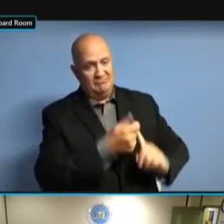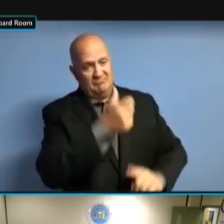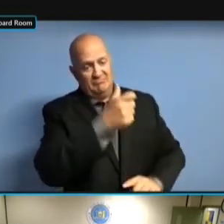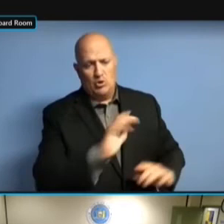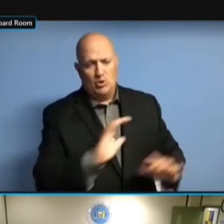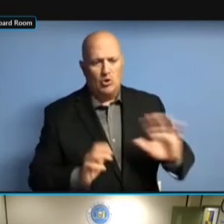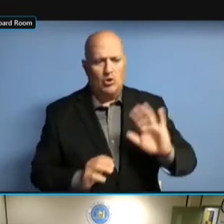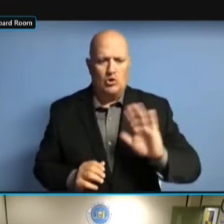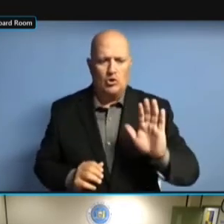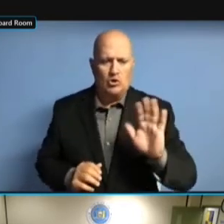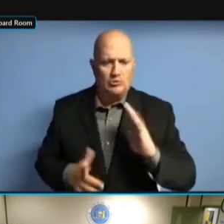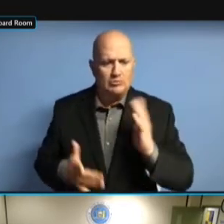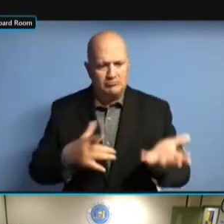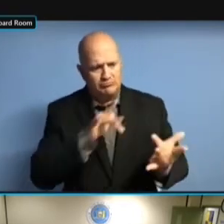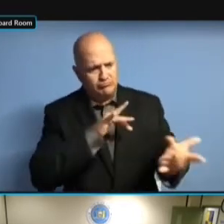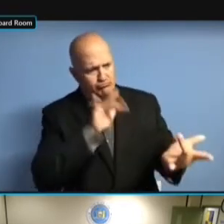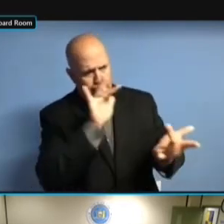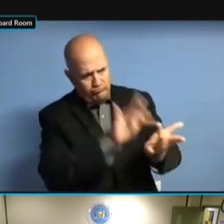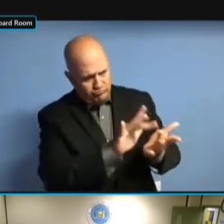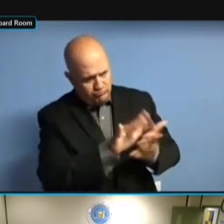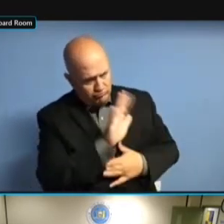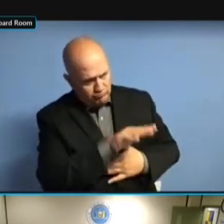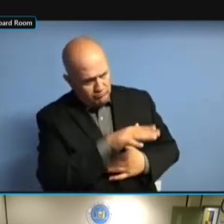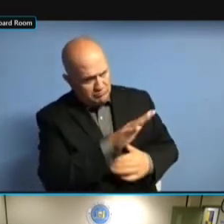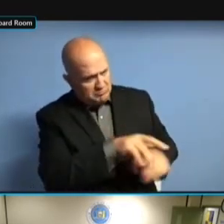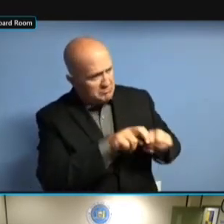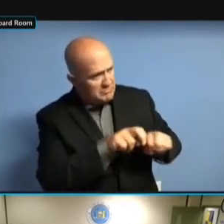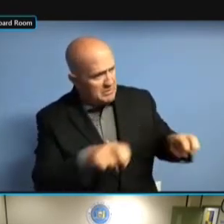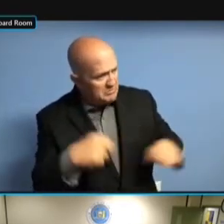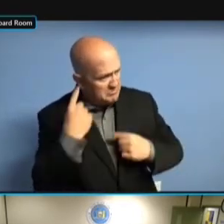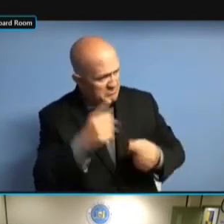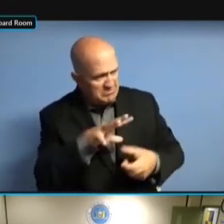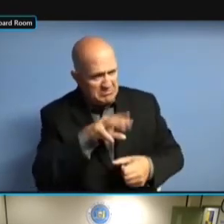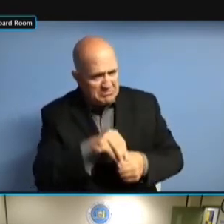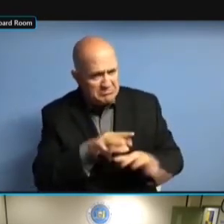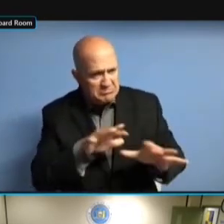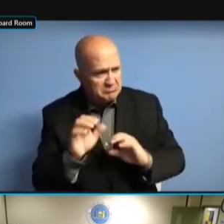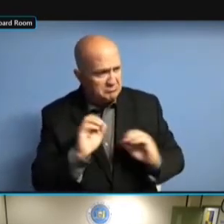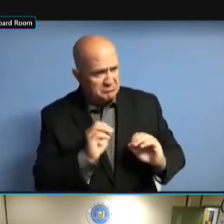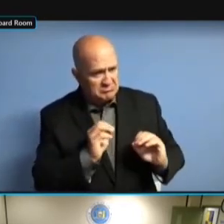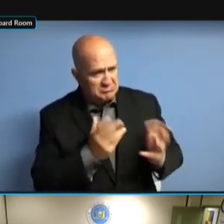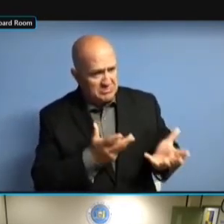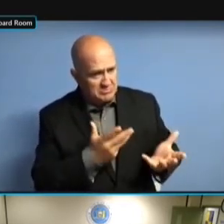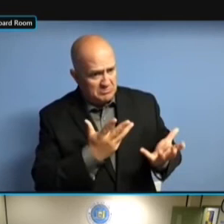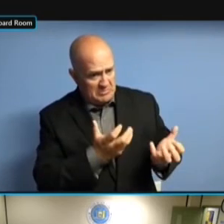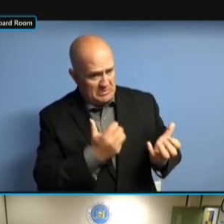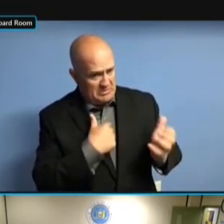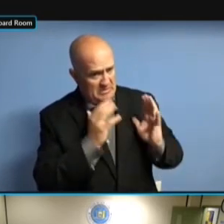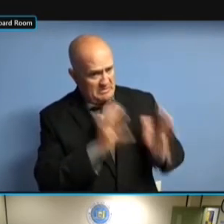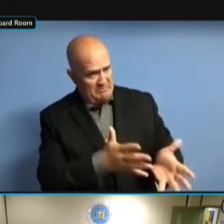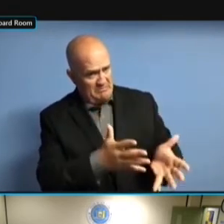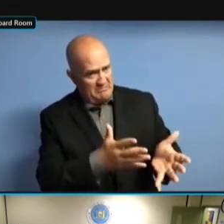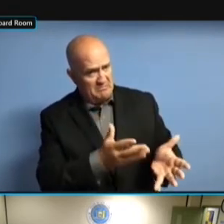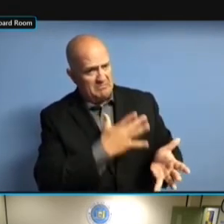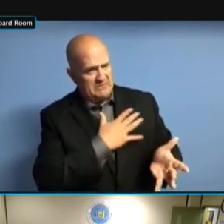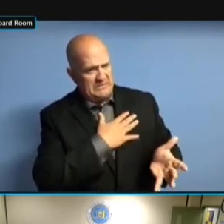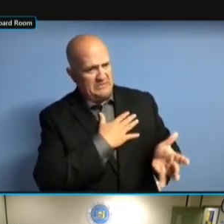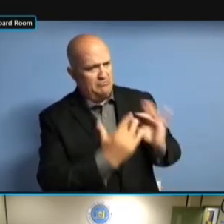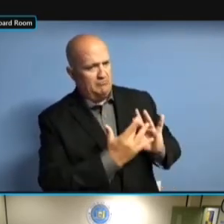YOUR COMMITTEE IS DORMANT, IF YOU DO NOT WANT US TO YOUR COMMITTEE IS DORMANT, IF YOU DO NOT WANT US TO CLOSE YOUR COMMITTEE IS DORMANT, IF YOU DO NOT WANT US TO CLOSE DOWN YOU DO NOT WANT US TO CLOSE DOWN YOU DO NOT WANT US TO CLOSE DOWN YOUR YOU DO NOT WANT US TO CLOSE DOWN YOUR COMMITTEE, YOU DO NOT WANT US TO CLOSE DOWN YOUR COMMITTEE, REACH YOU DO NOT WANT US TO CLOSE DOWN YOUR COMMITTEE, REACH OUT YOU DO NOT WANT US TO CLOSE DOWN YOUR COMMITTEE, REACH OUT TO YOU DO NOT WANT US TO CLOSE DOWN YOUR COMMITTEE, REACH OUT TO US. YOUR COMMITTEE, REACH OUT TO US. YOUR COMMITTEE, REACH OUT TO US. AND YOUR COMMITTEE, REACH OUT TO US. AND SOMETIMES YOUR COMMITTEE, REACH OUT TO US. AND SOMETIMES A YOUR COMMITTEE, REACH OUT TO US. AND SOMETIMES A FEW YOUR COMMITTEE, REACH OUT TO US. AND SOMETIMES A FEW COMMITTEES AND SOMETIMES A FEW COMMITTEES AND SOMETIMES A FEW COMMITTEES DO. DO. DO. BUT DO. BUT FOR DO. BUT FOR THE DO. BUT FOR THE MOST DO. BUT FOR THE MOST PART DO. BUT FOR THE MOST PART PEOPLE DO. BUT FOR THE MOST PART PEOPLE ARE BUT FOR THE MOST PART PEOPLE ARE BUT FOR THE MOST PART PEOPLE ARE JUST BUT FOR THE MOST PART PEOPLE ARE JUST RELIEVED BUT FOR THE MOST PART PEOPLE ARE JUST RELIEVED TO BUT FOR THE MOST PART PEOPLE ARE JUST RELIEVED TO HAVE BUT FOR THE MOST PART PEOPLE ARE JUST RELIEVED TO HAVE THE